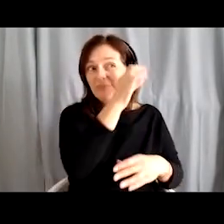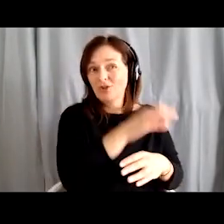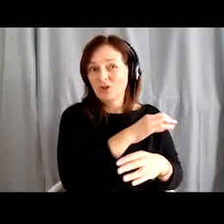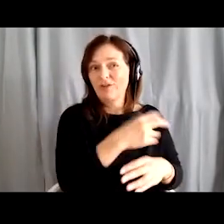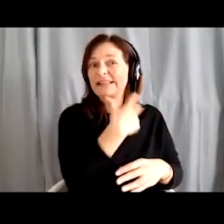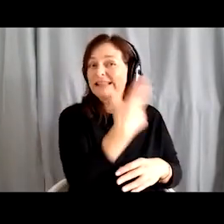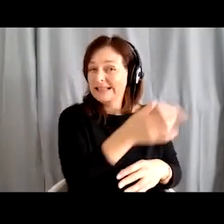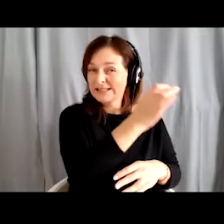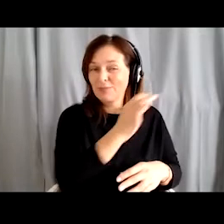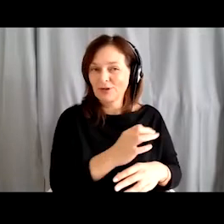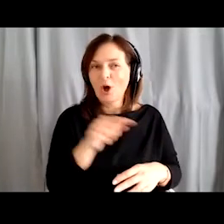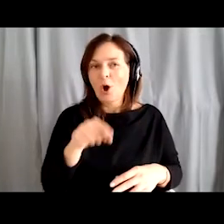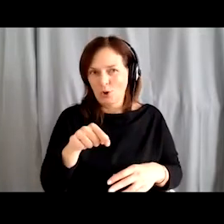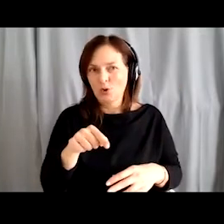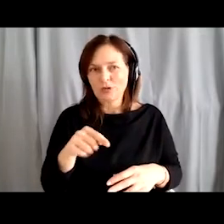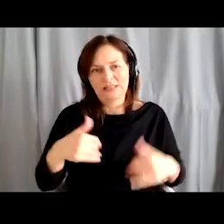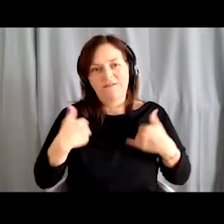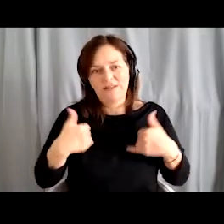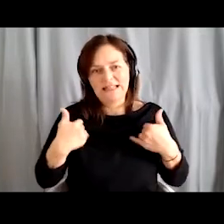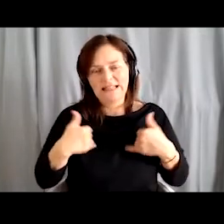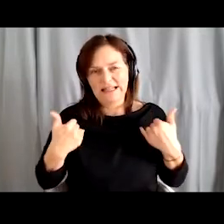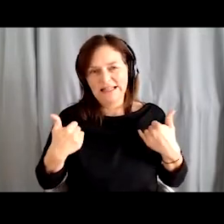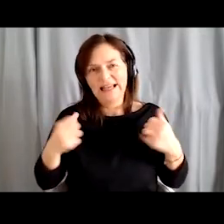Of course, this makes us very happy, as we have helped